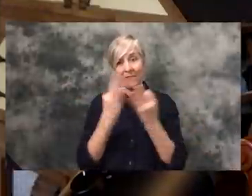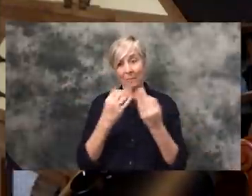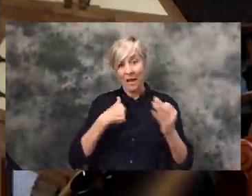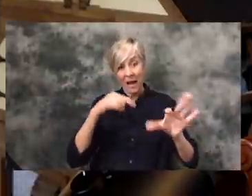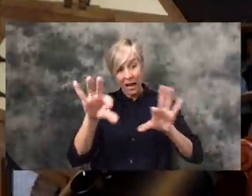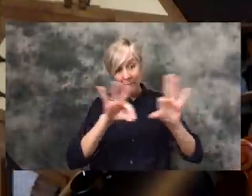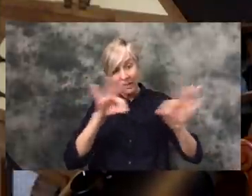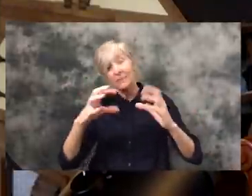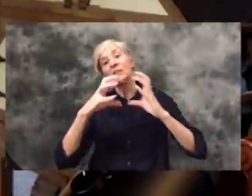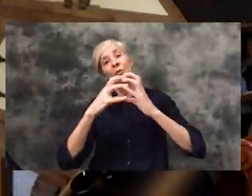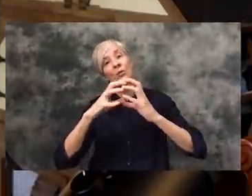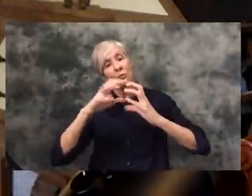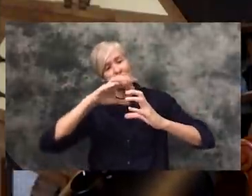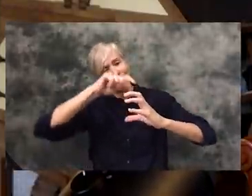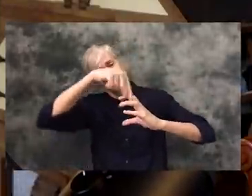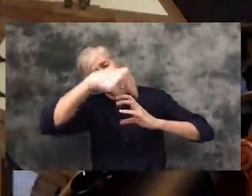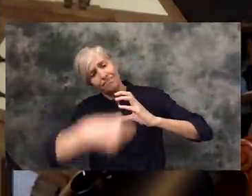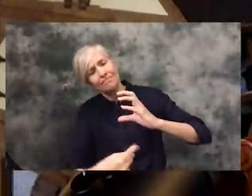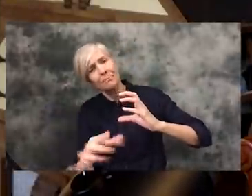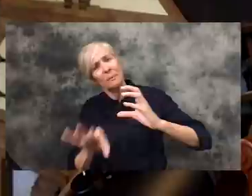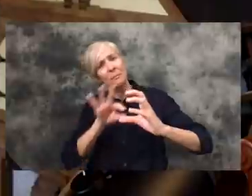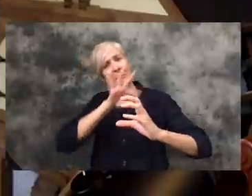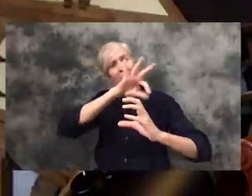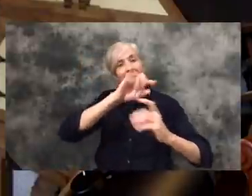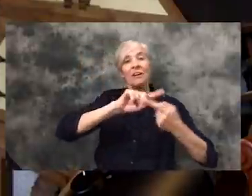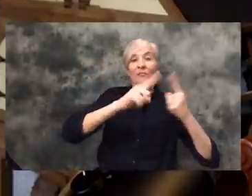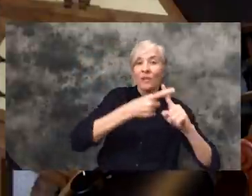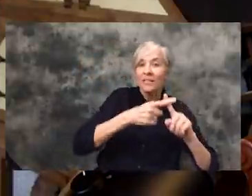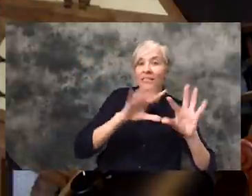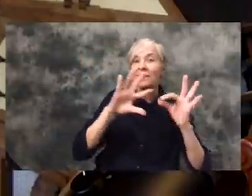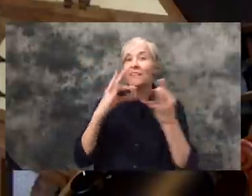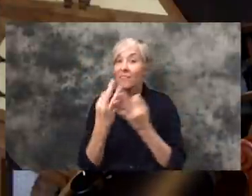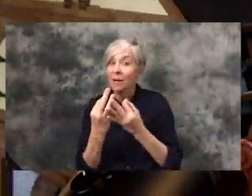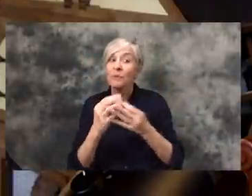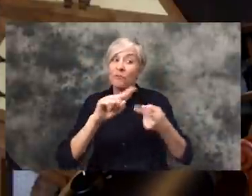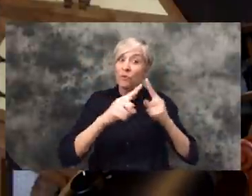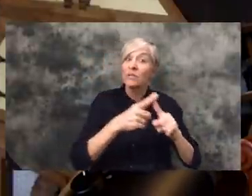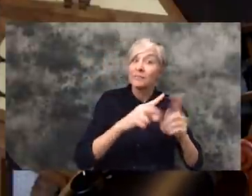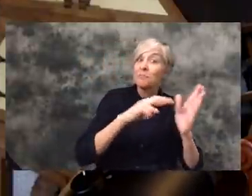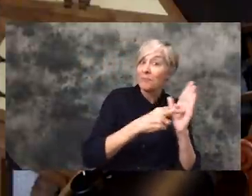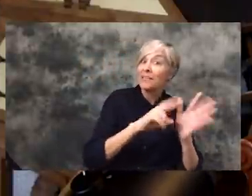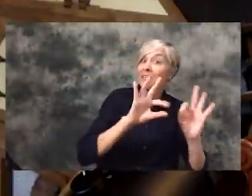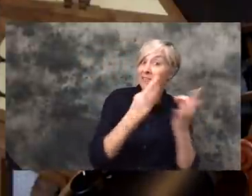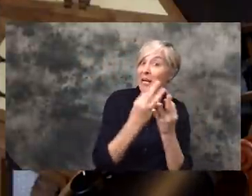created around the globe - family and friends - friends also equal family to me